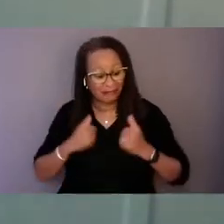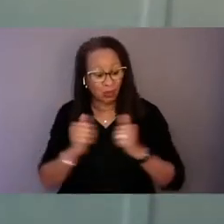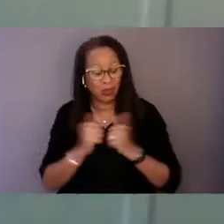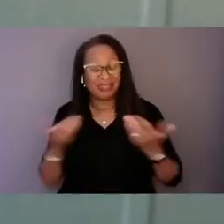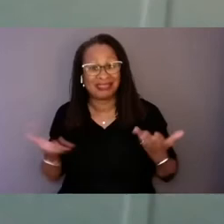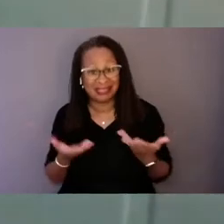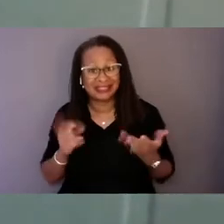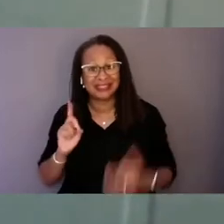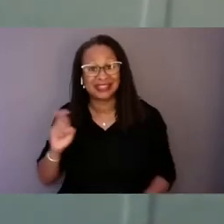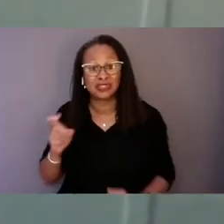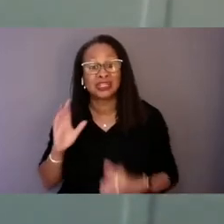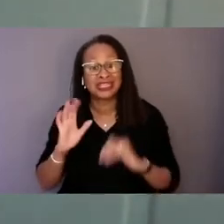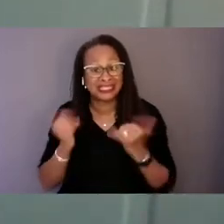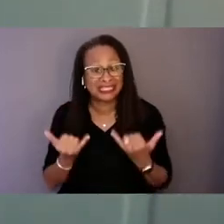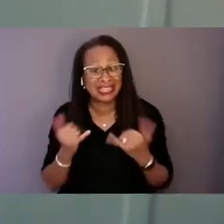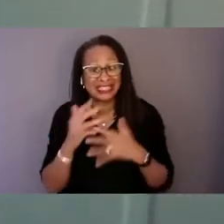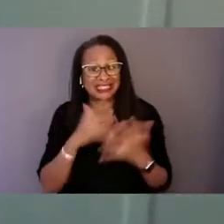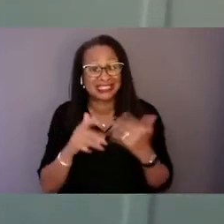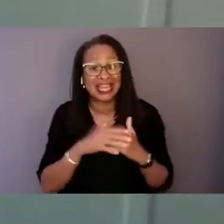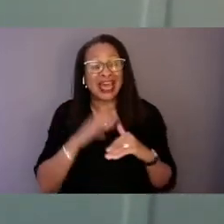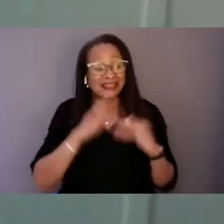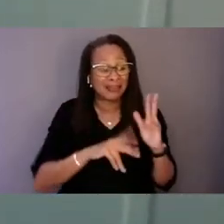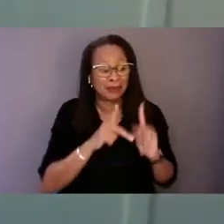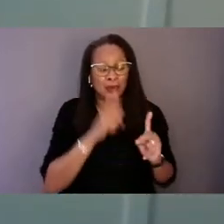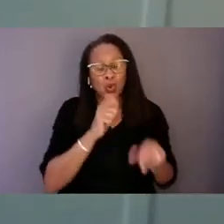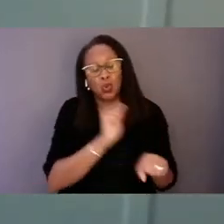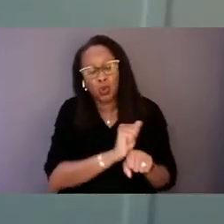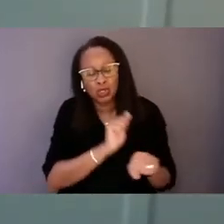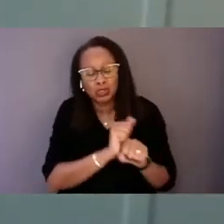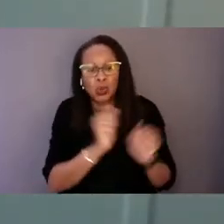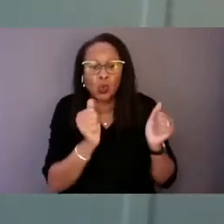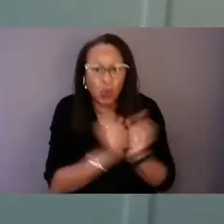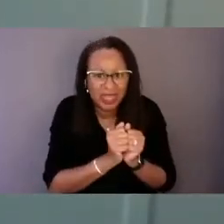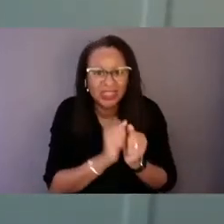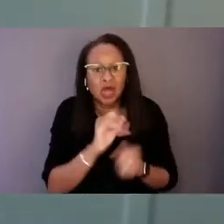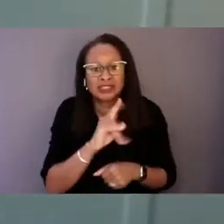than people who have worked with autistic people for any number of years.